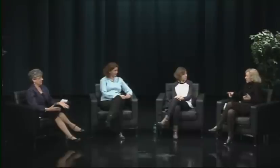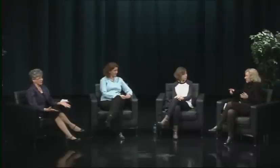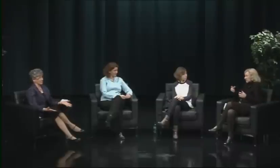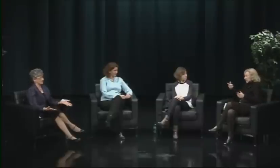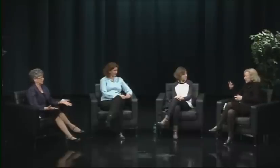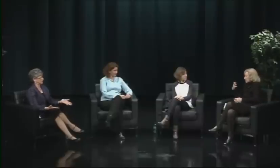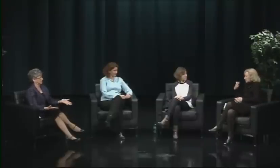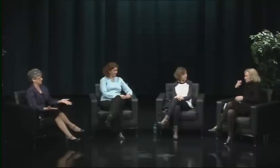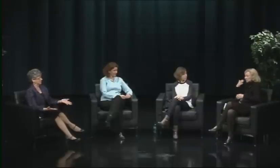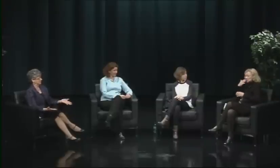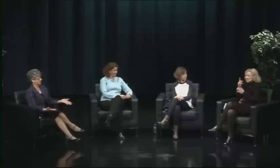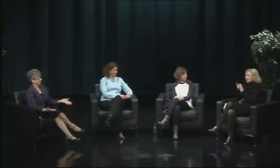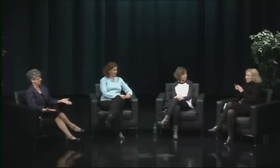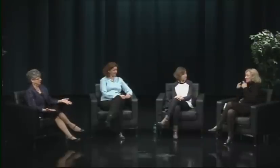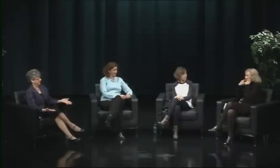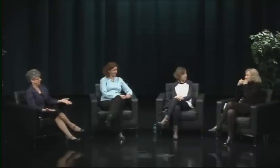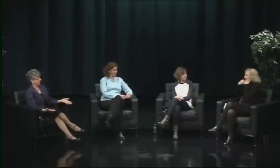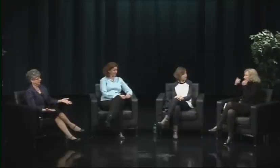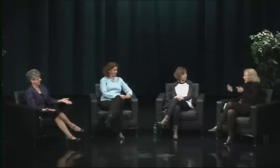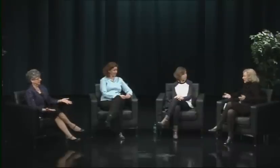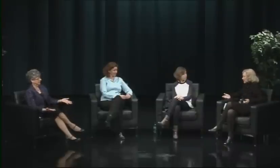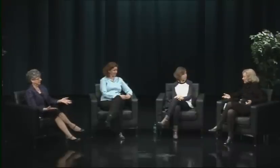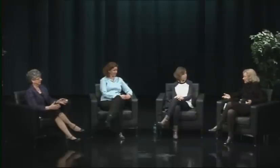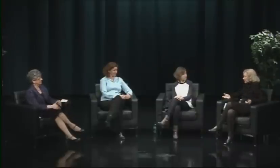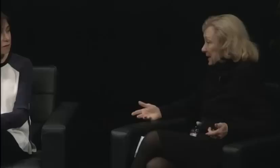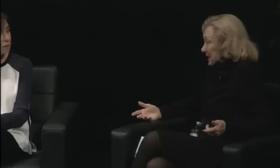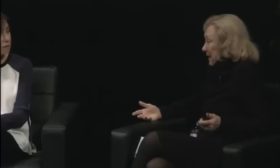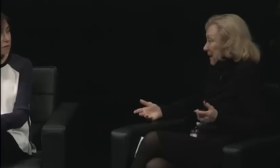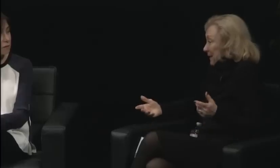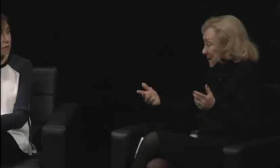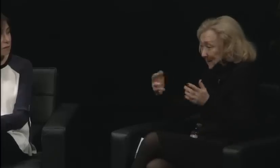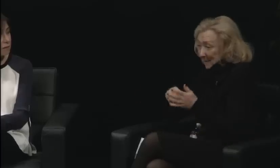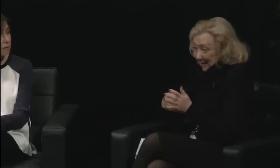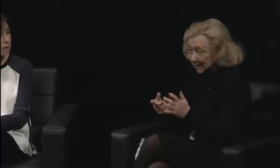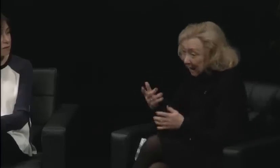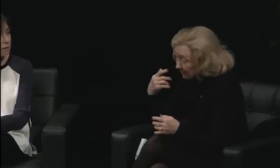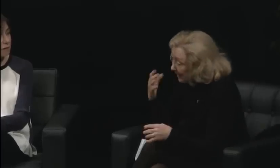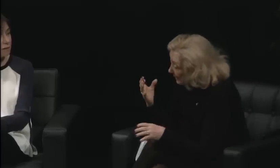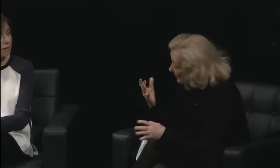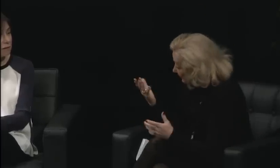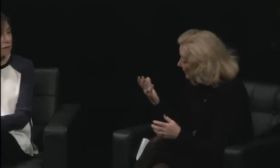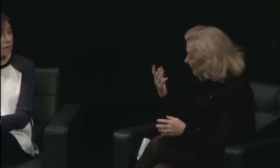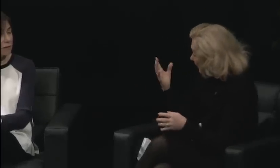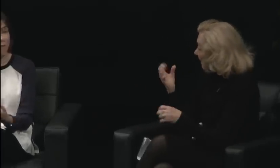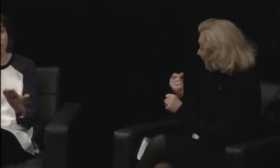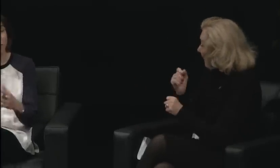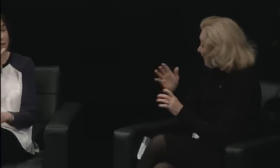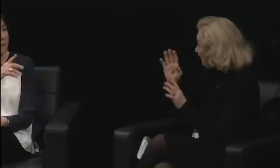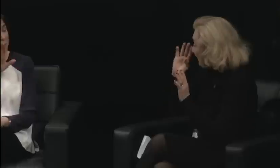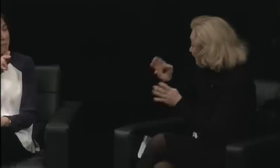I think that would be a huge breakthrough for women. I think oftentimes women tend to hurt each other,